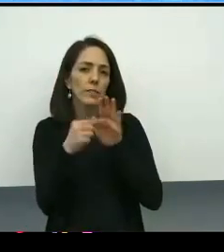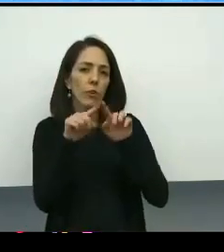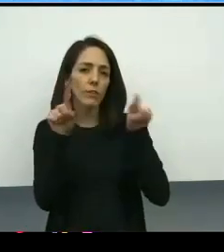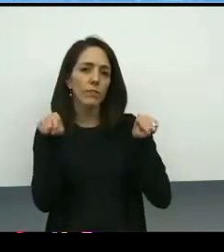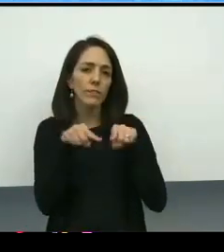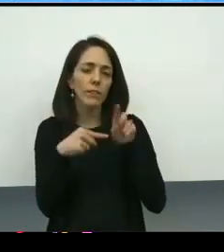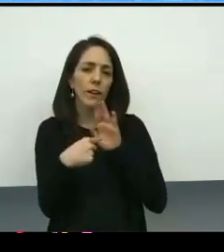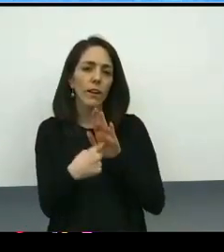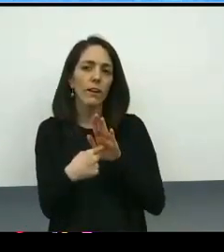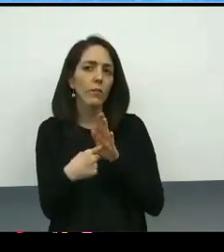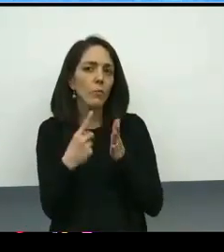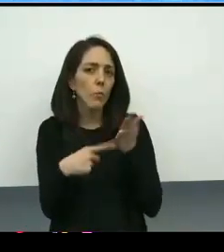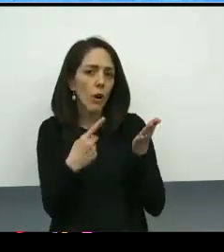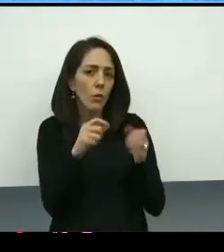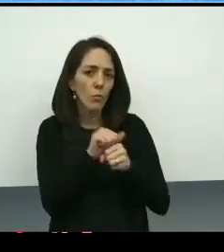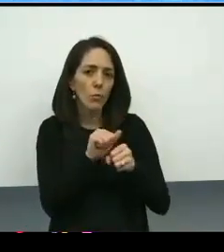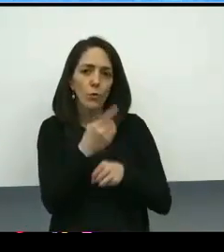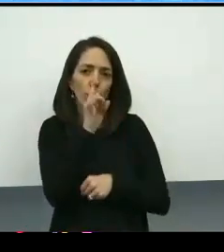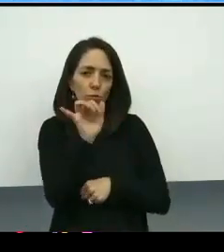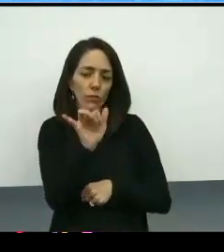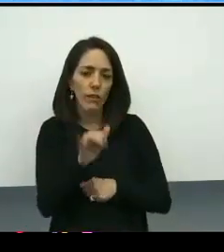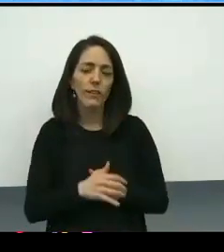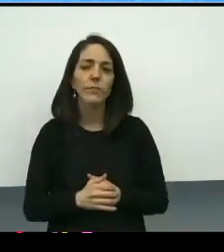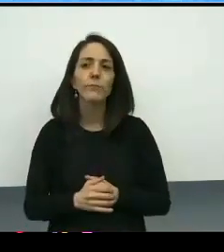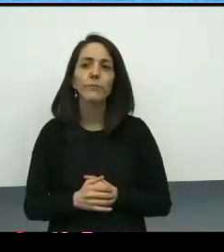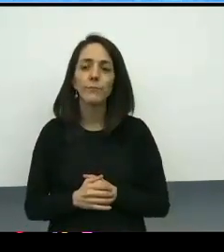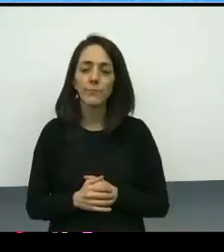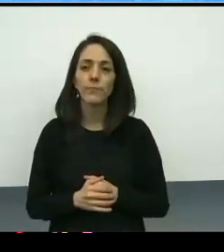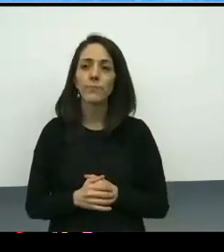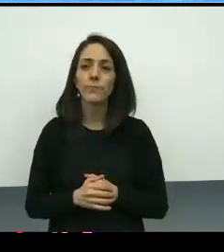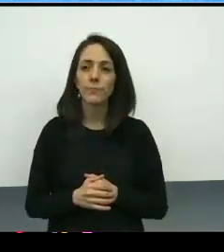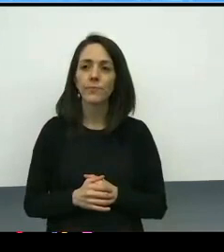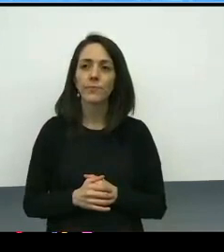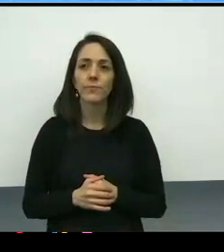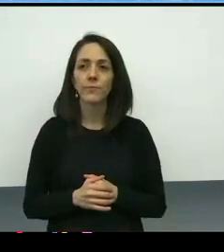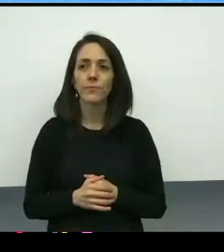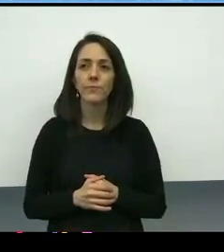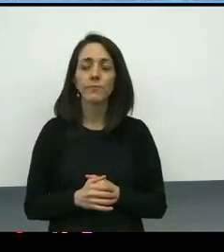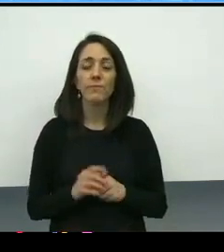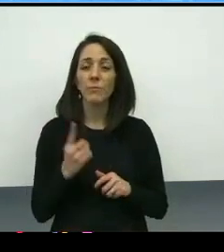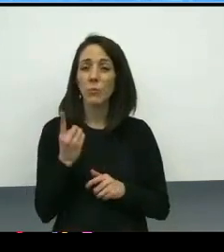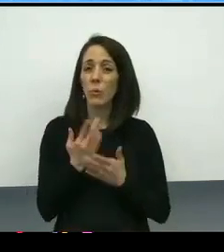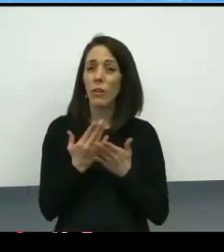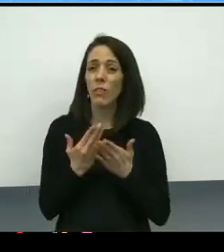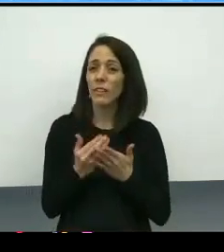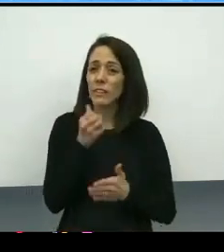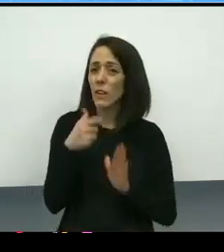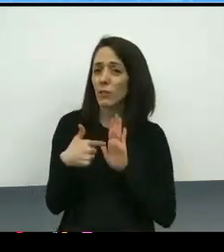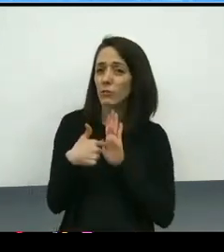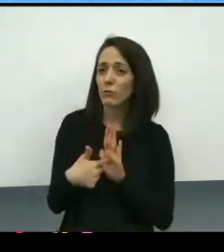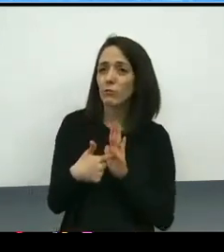I will say, before I present it, that what it doesn't show is the bidirectional communication